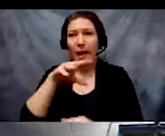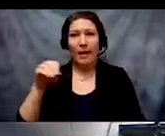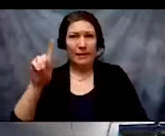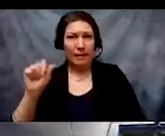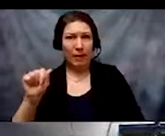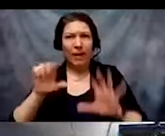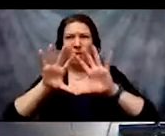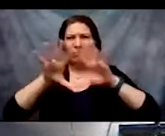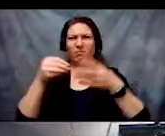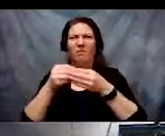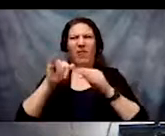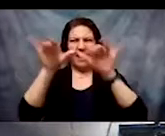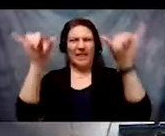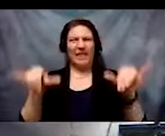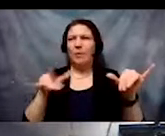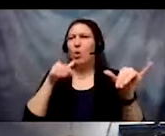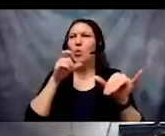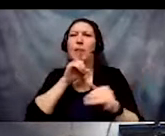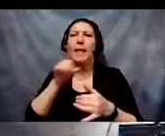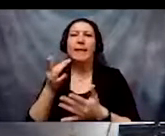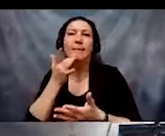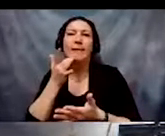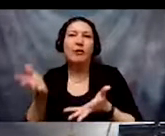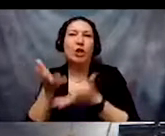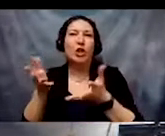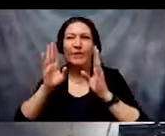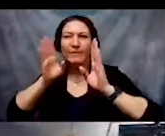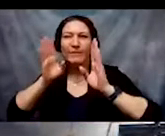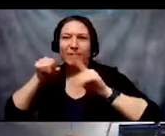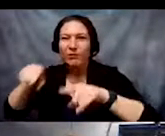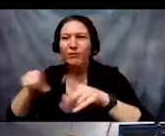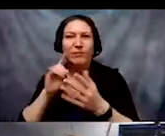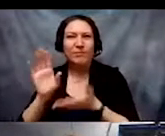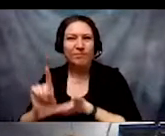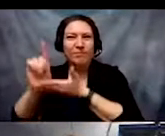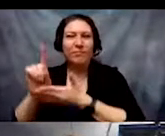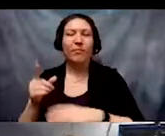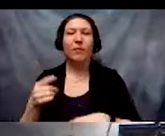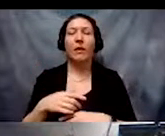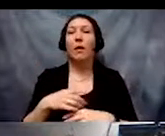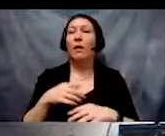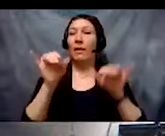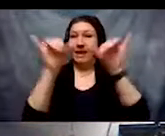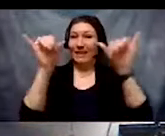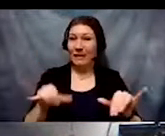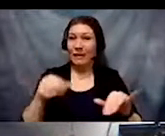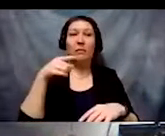And, 2) Who is excluded, erased, or harmed according to their race